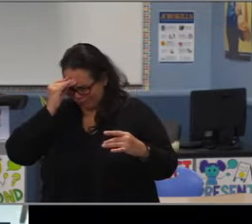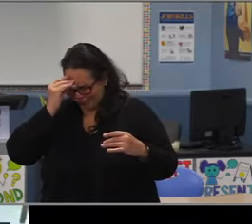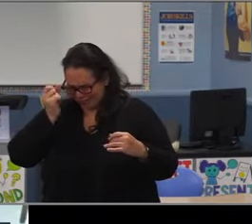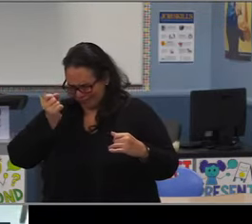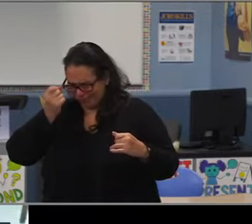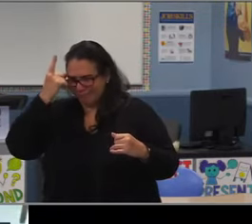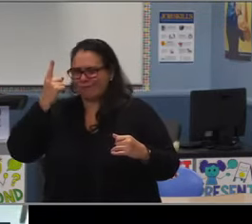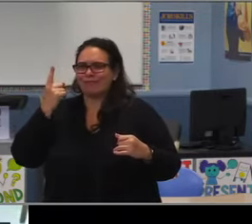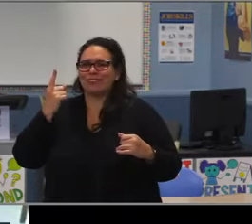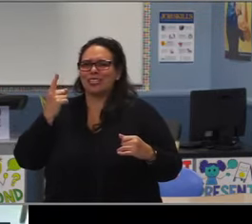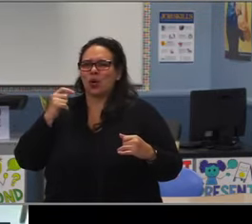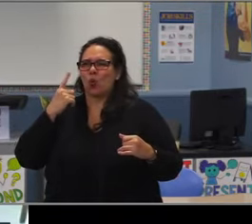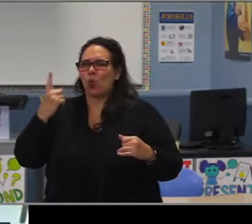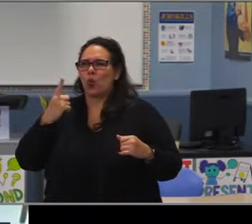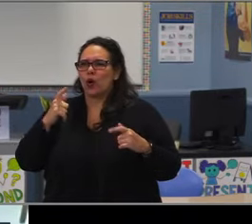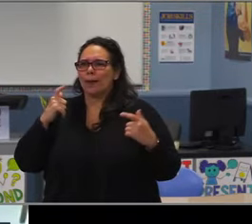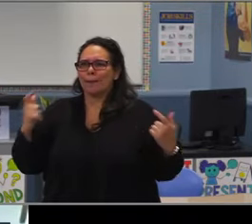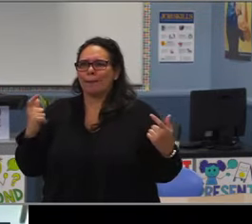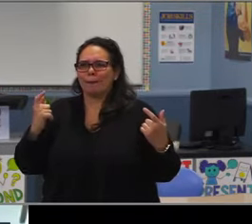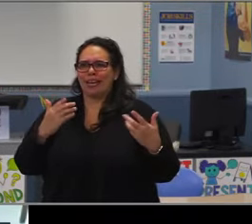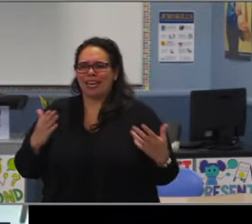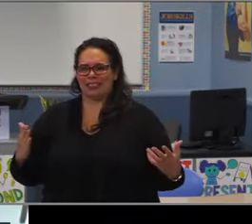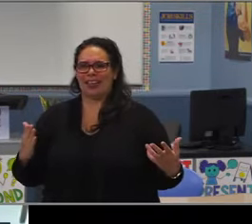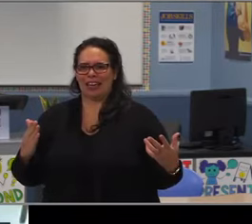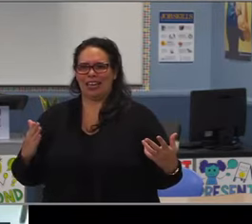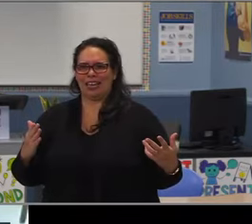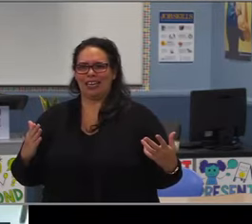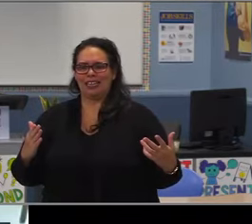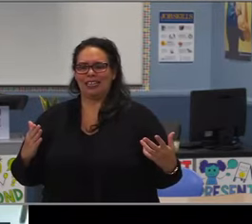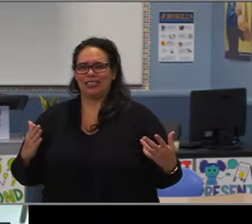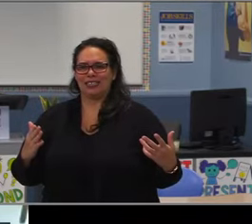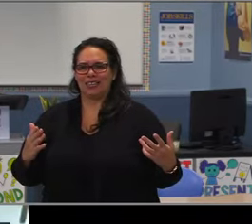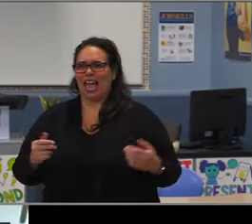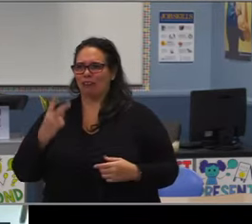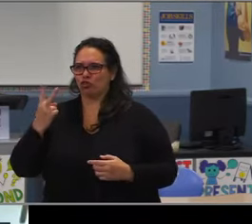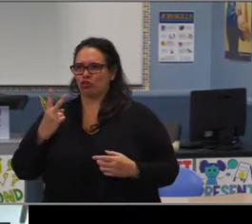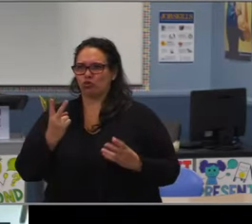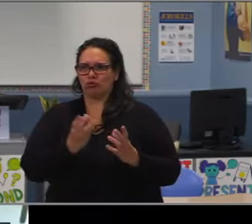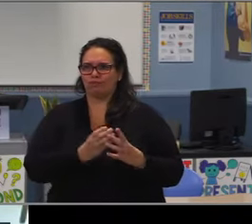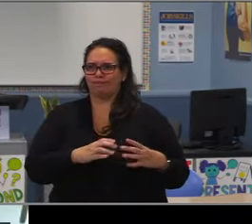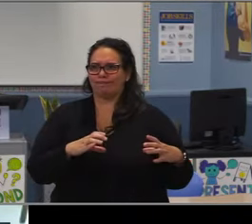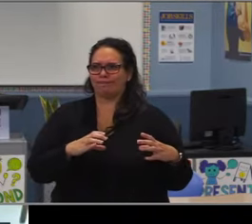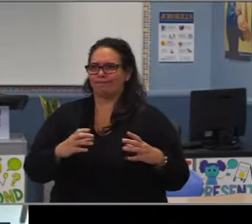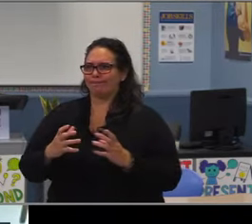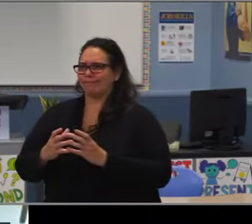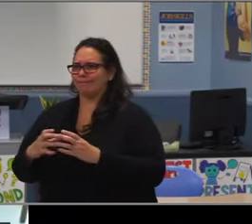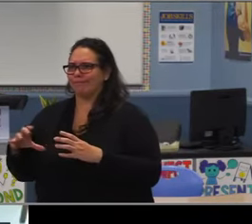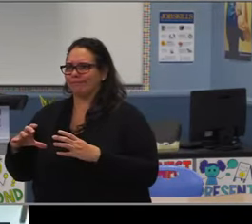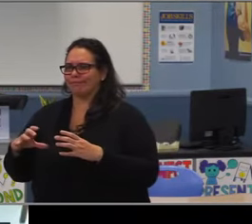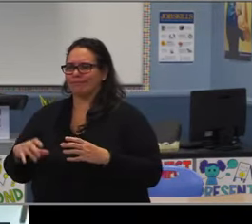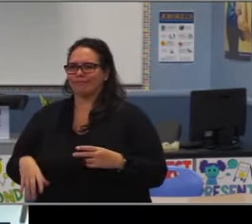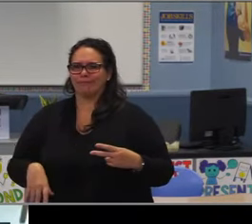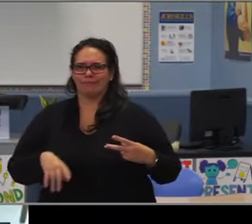you know, just having fewer sections to offer at the middle school part of the K-8.